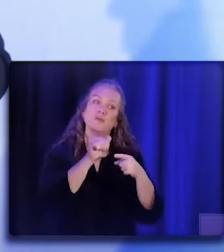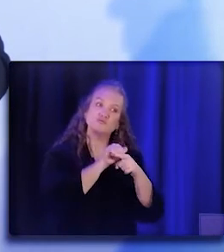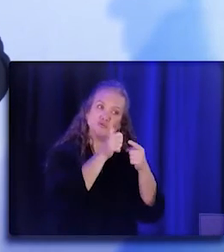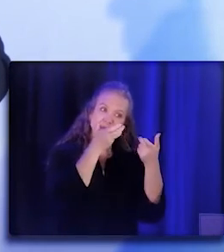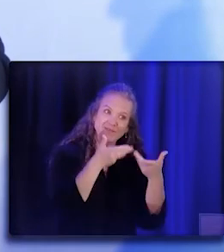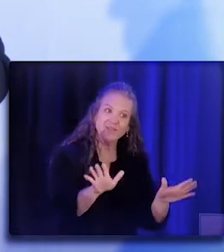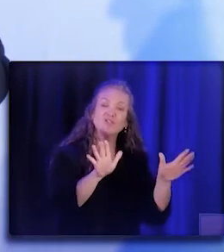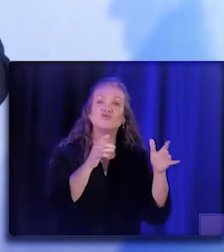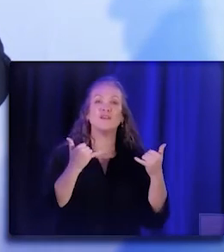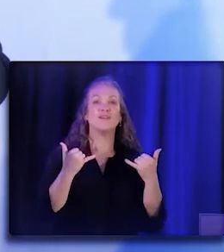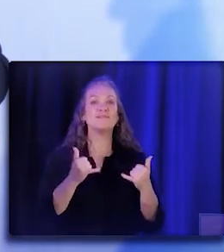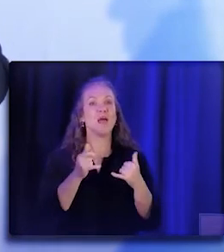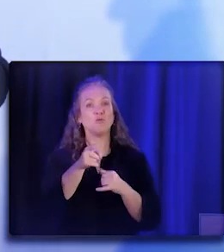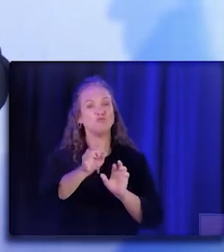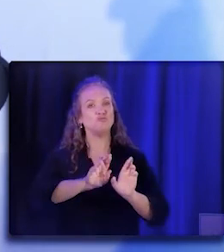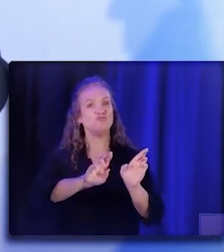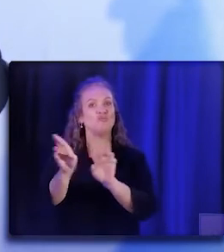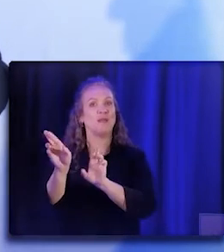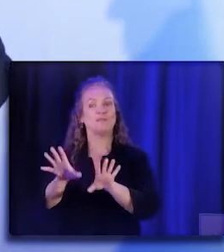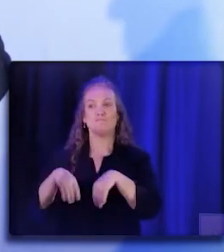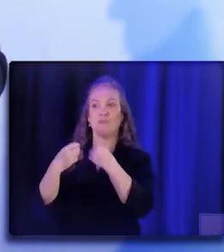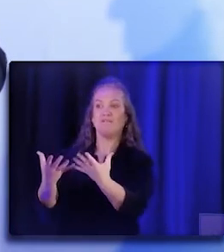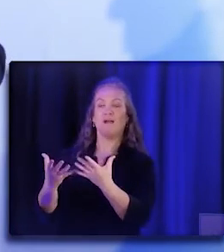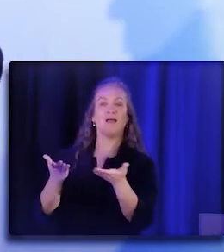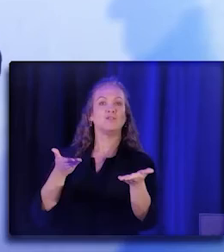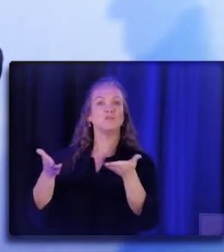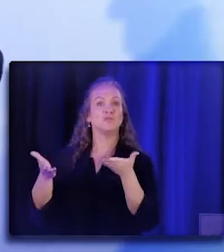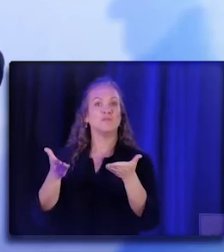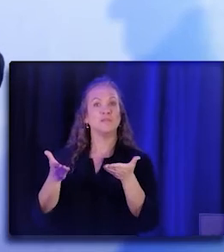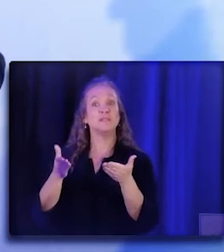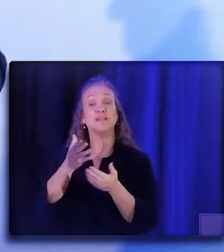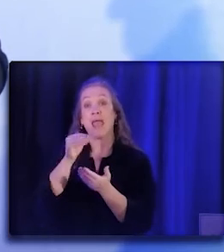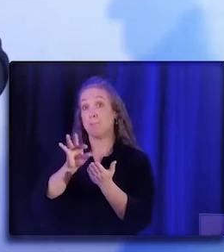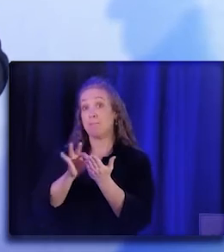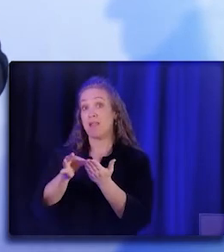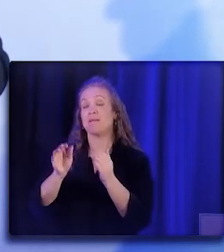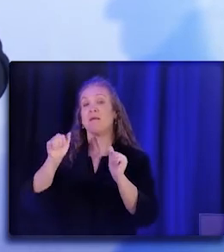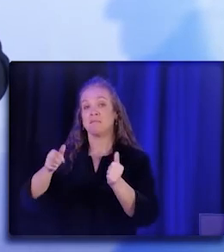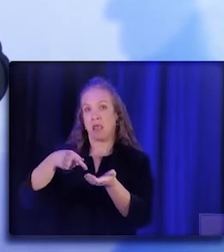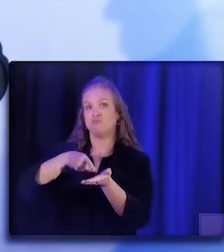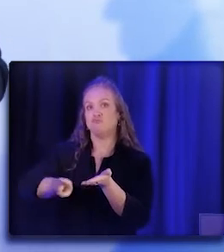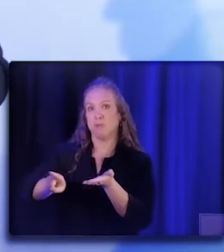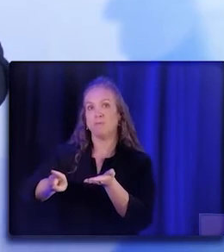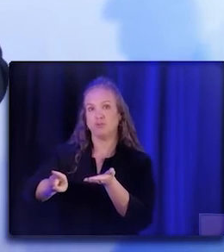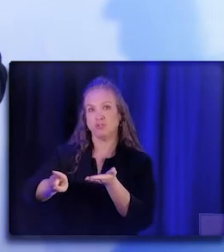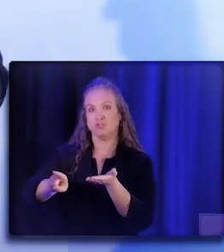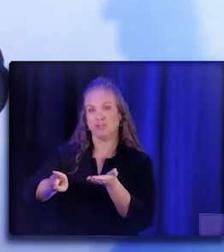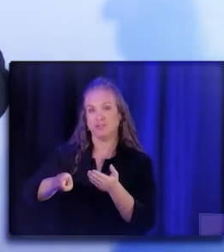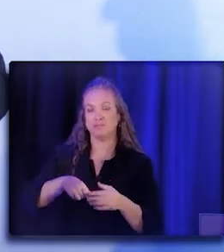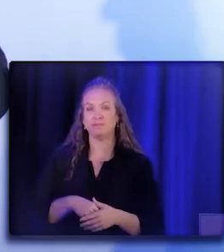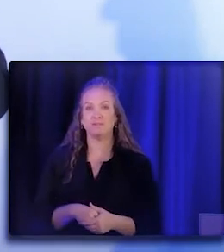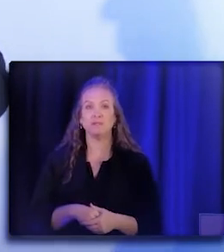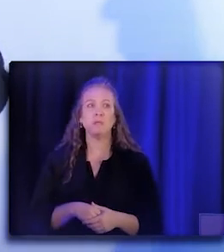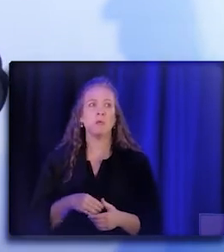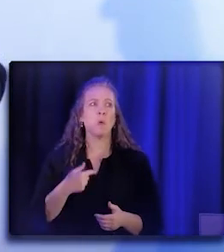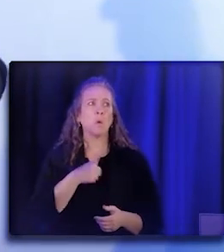to provide services that can be reimbursed by Medi-Cal. So you know, we don't speak for employers,